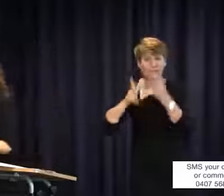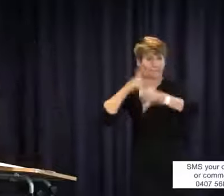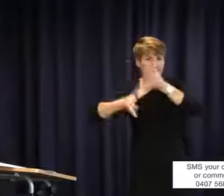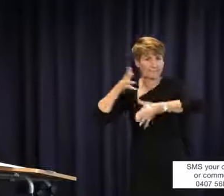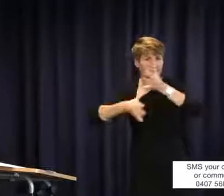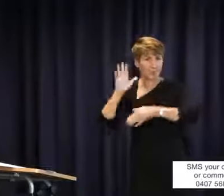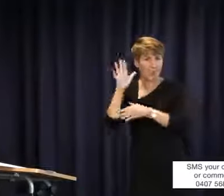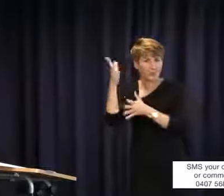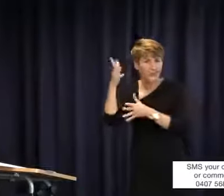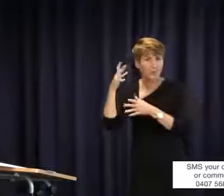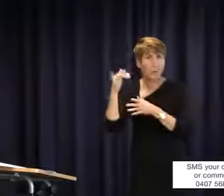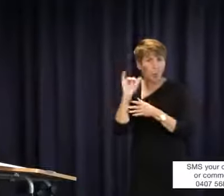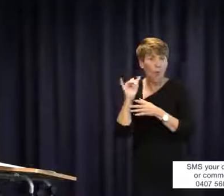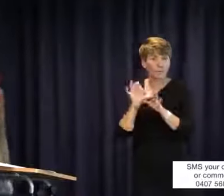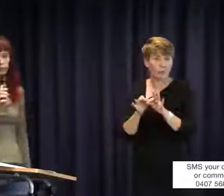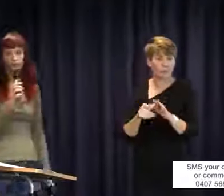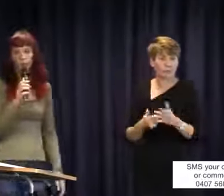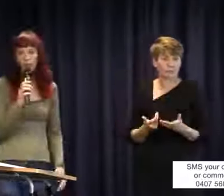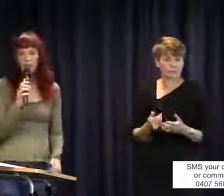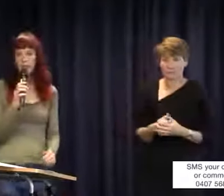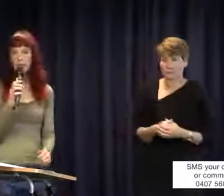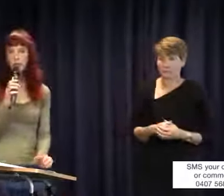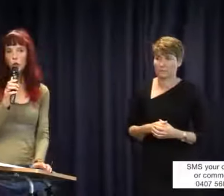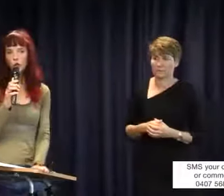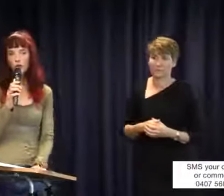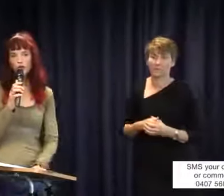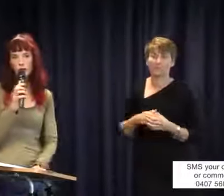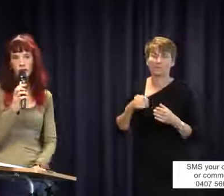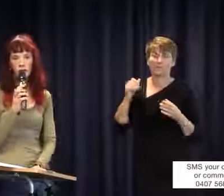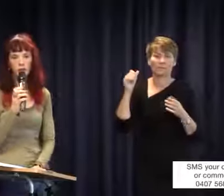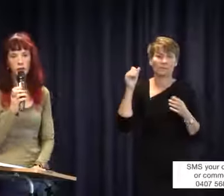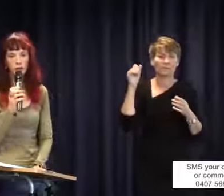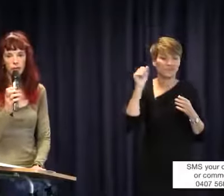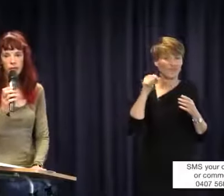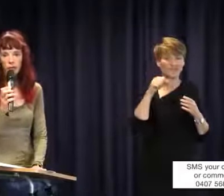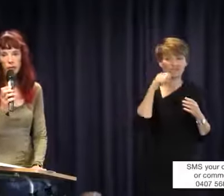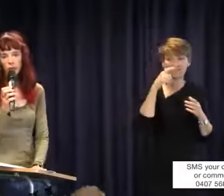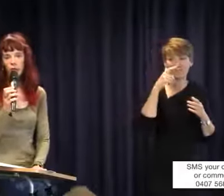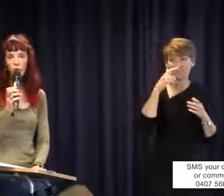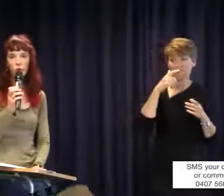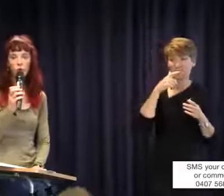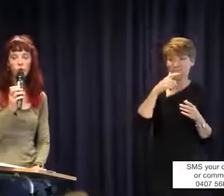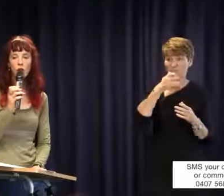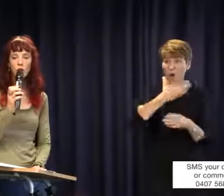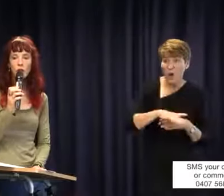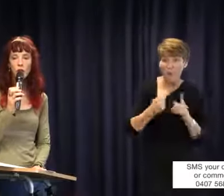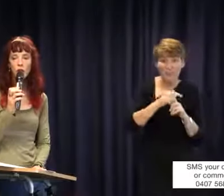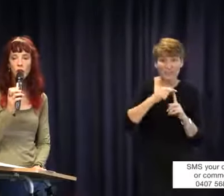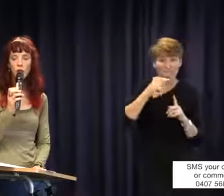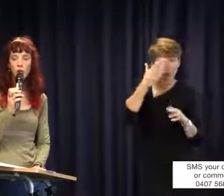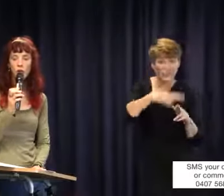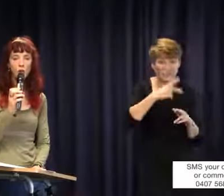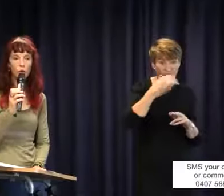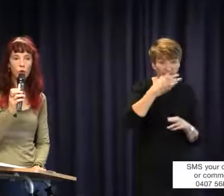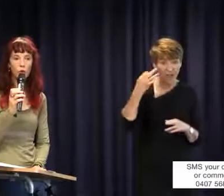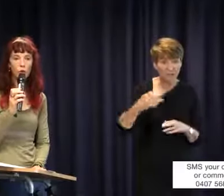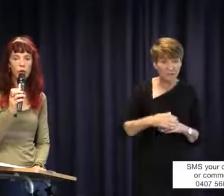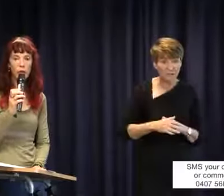Yes, they do have that right. If your child was deaf and going to the local school where